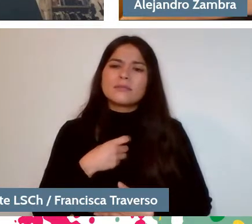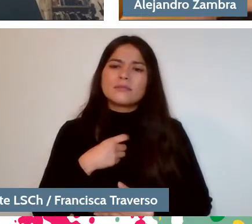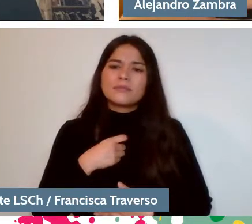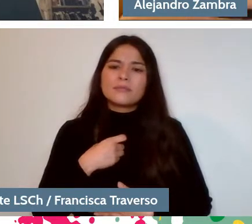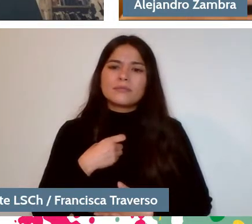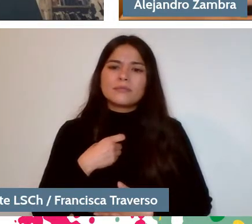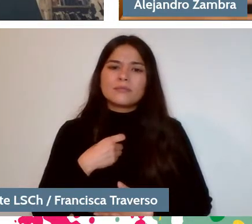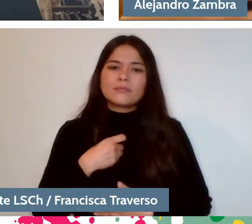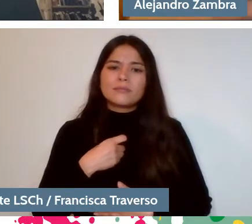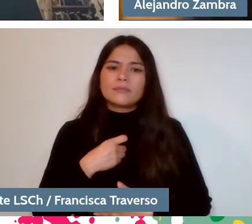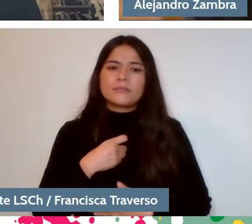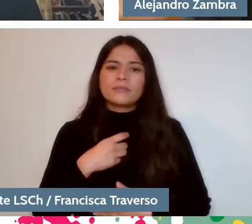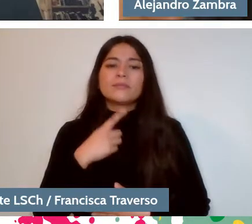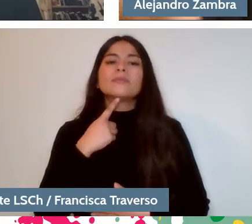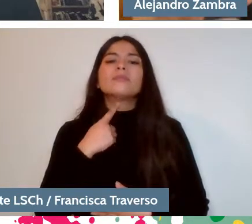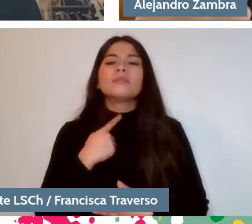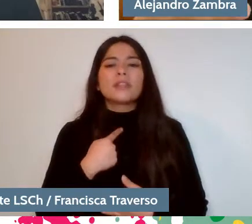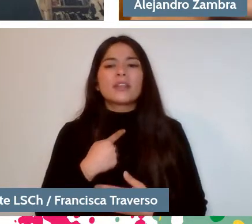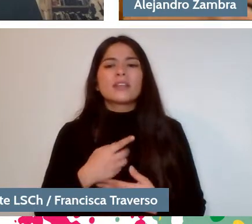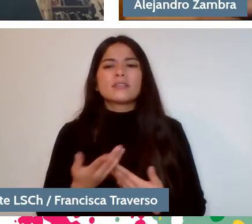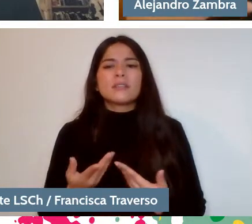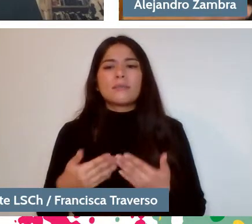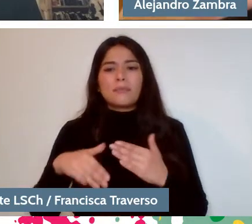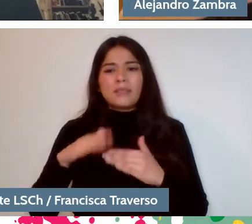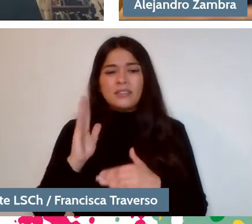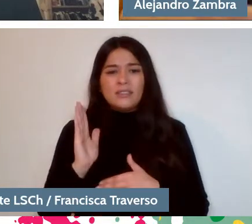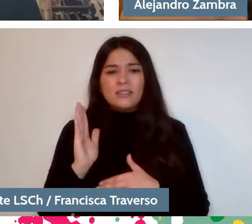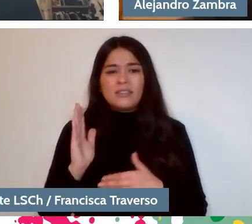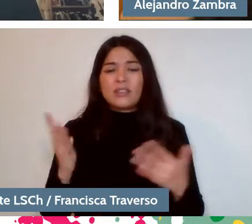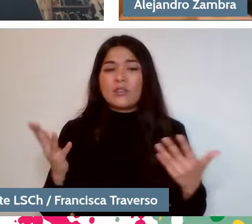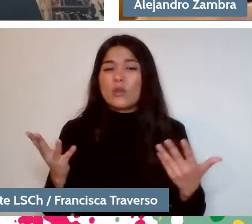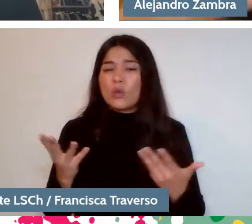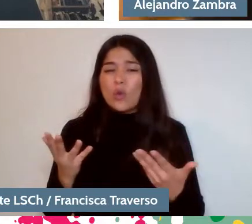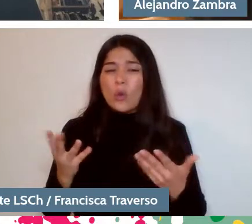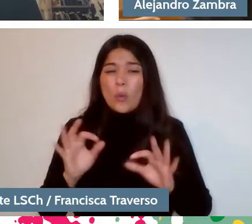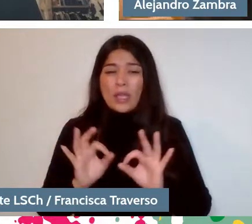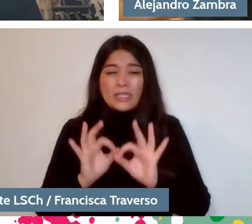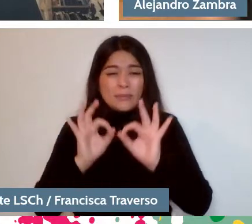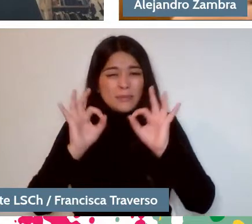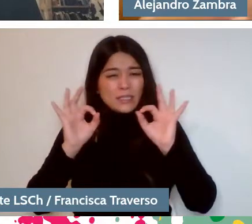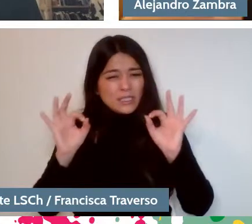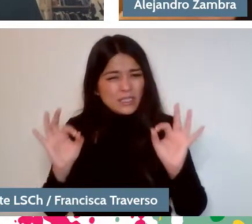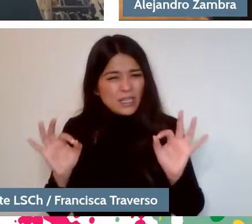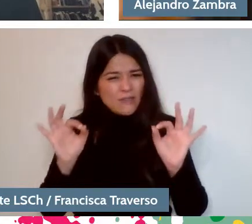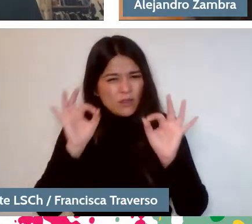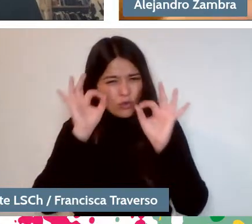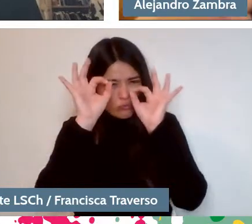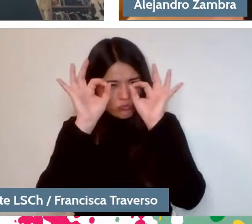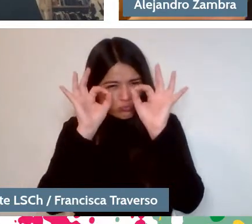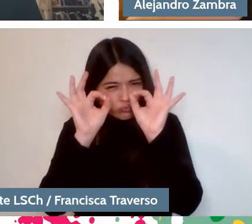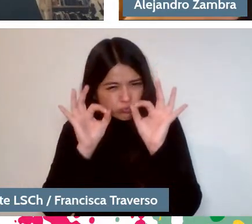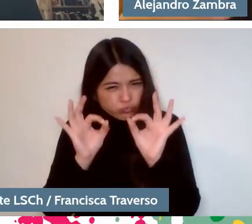how I can build a contact from the specific,